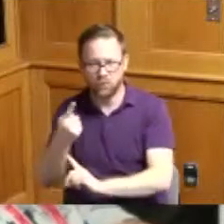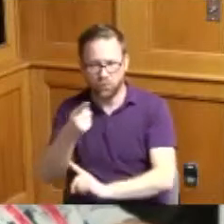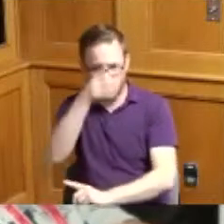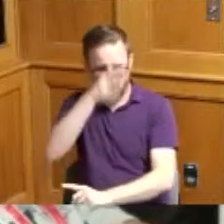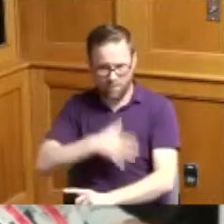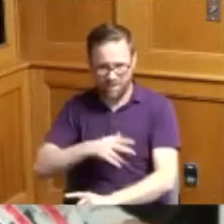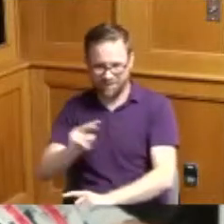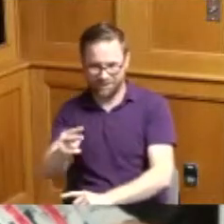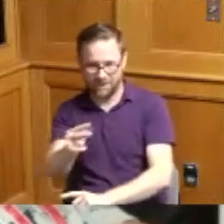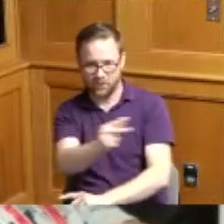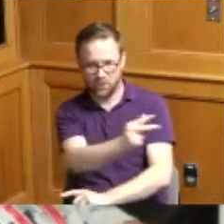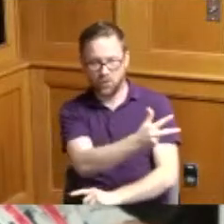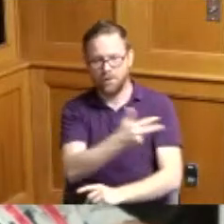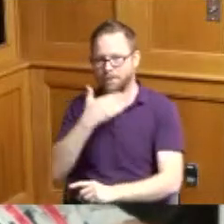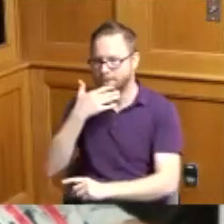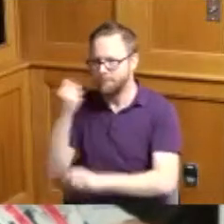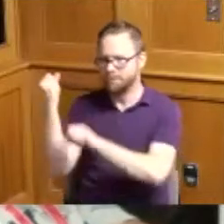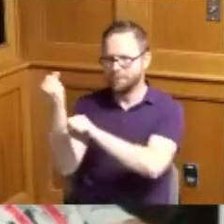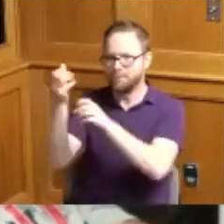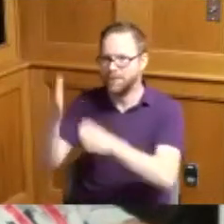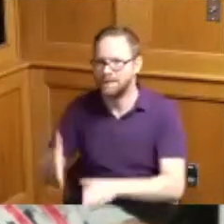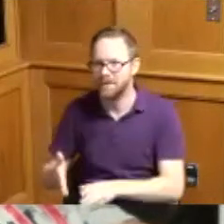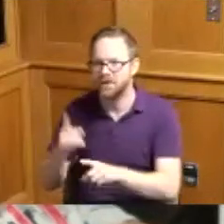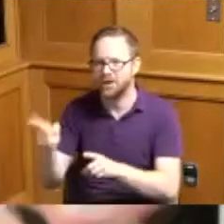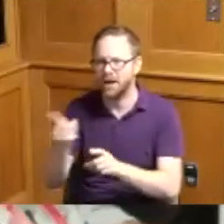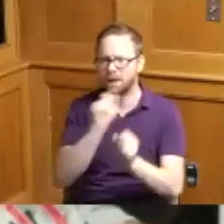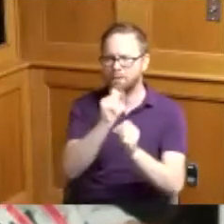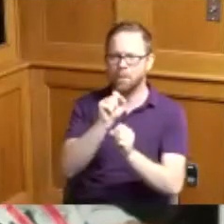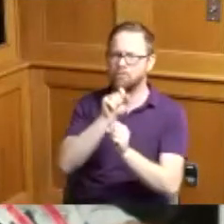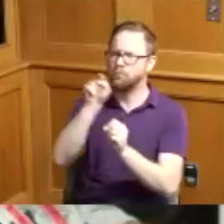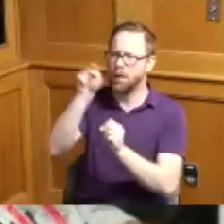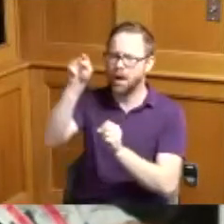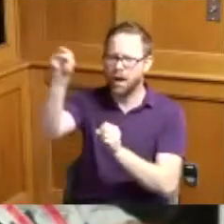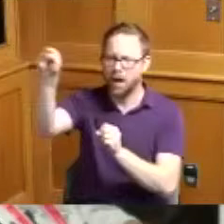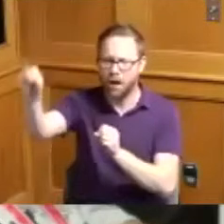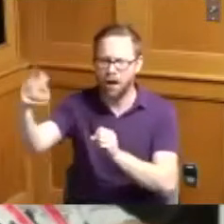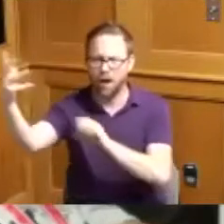best hitter up and he popped out to the catcher to just put their glove out we lost by one run